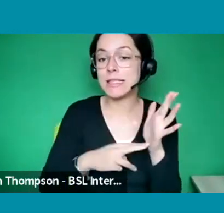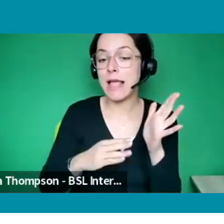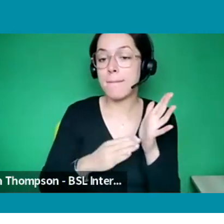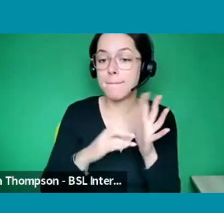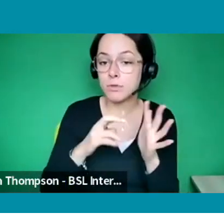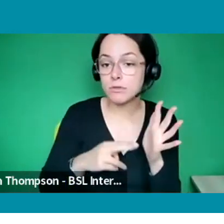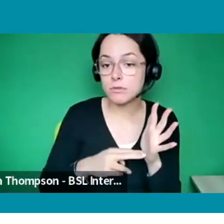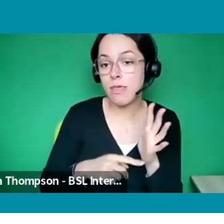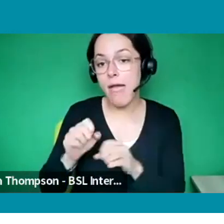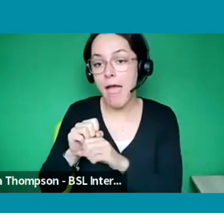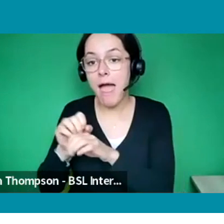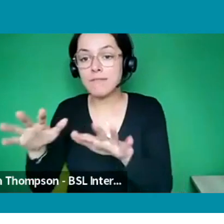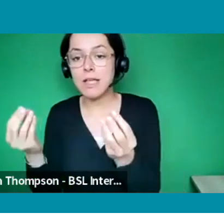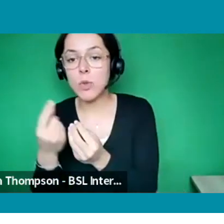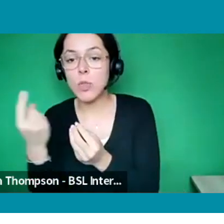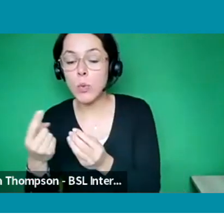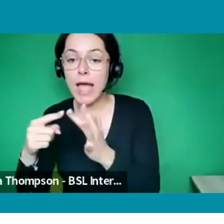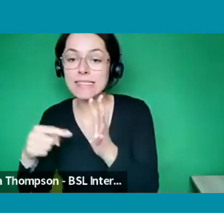disabled candidates within the work workforce.